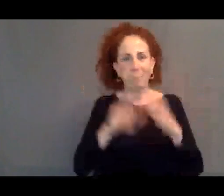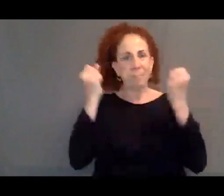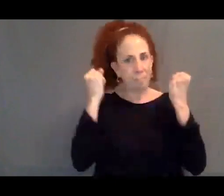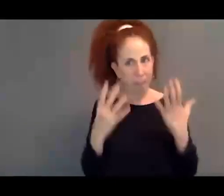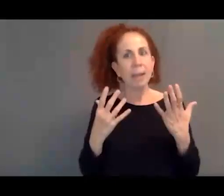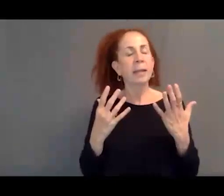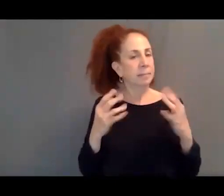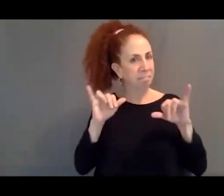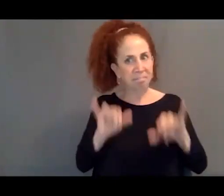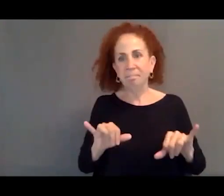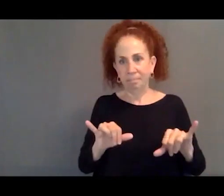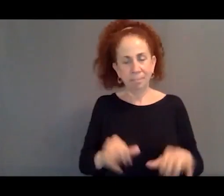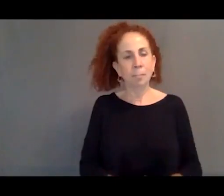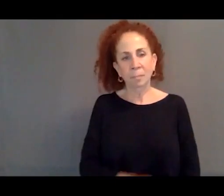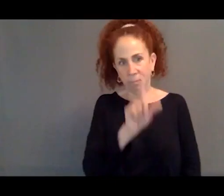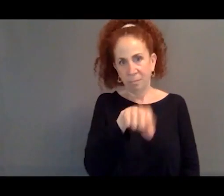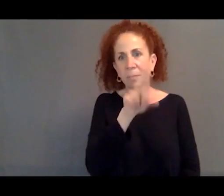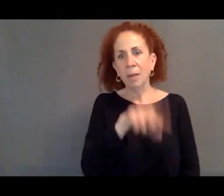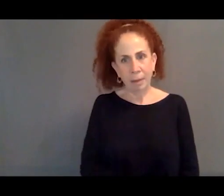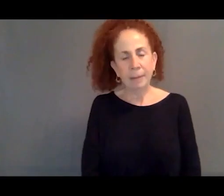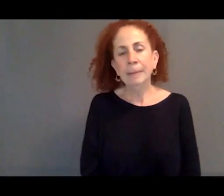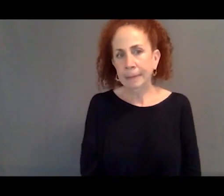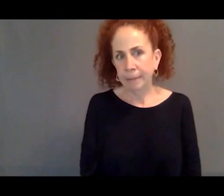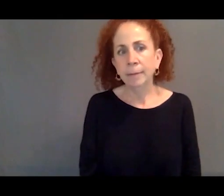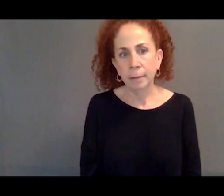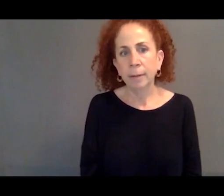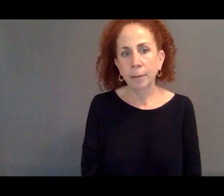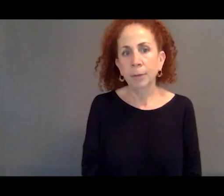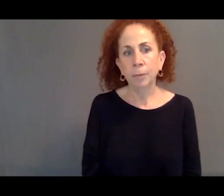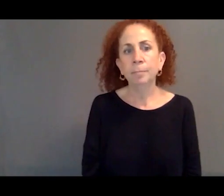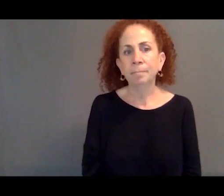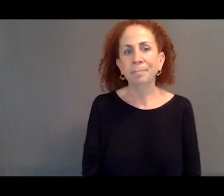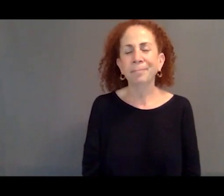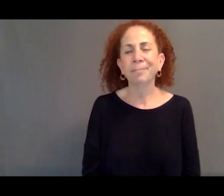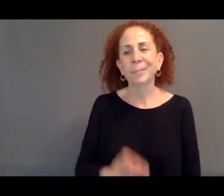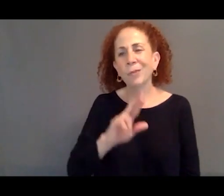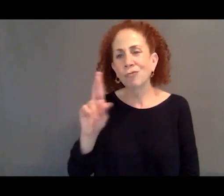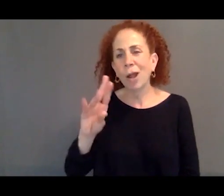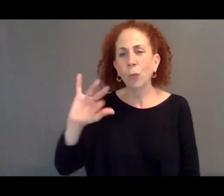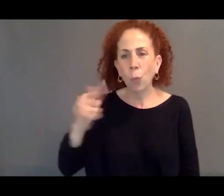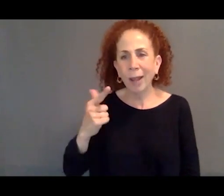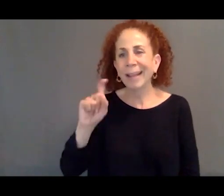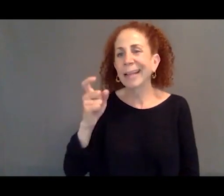in many countries of right-wing xenophobic parties